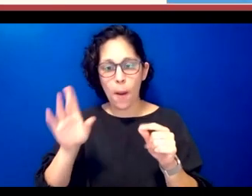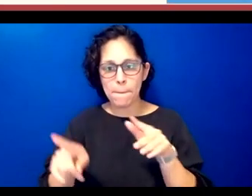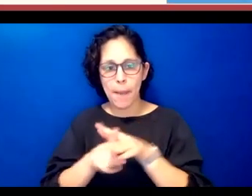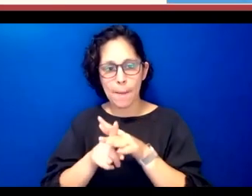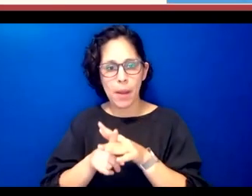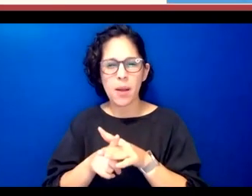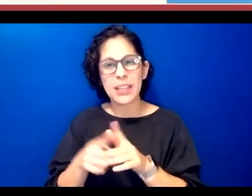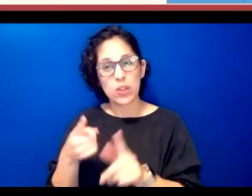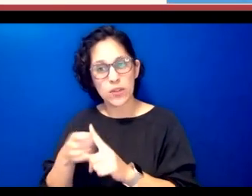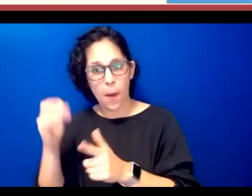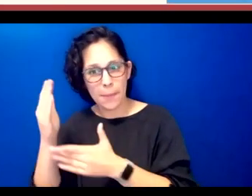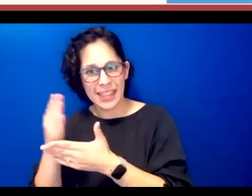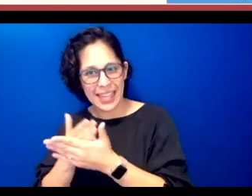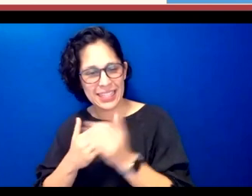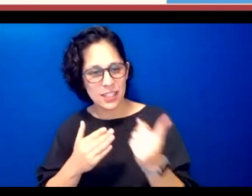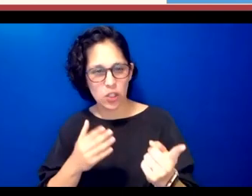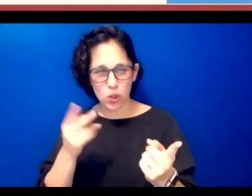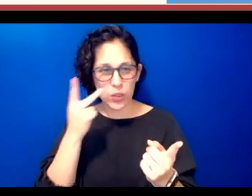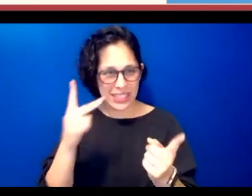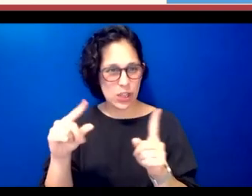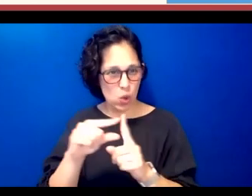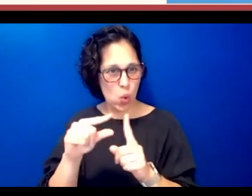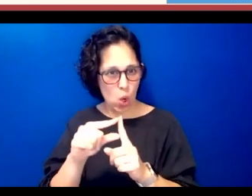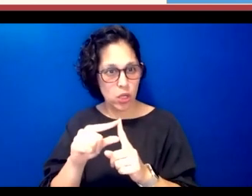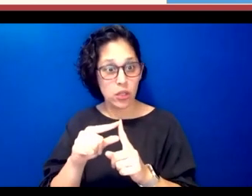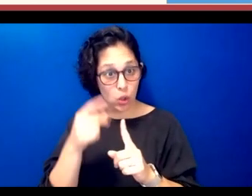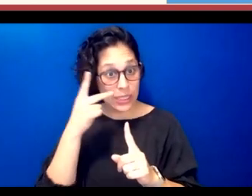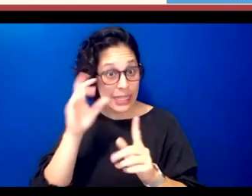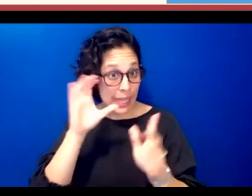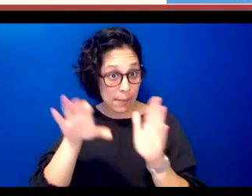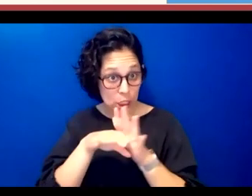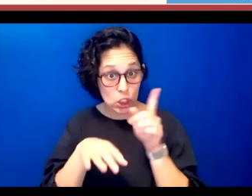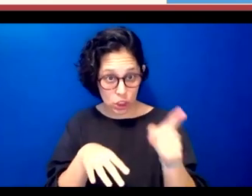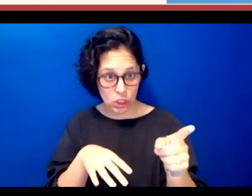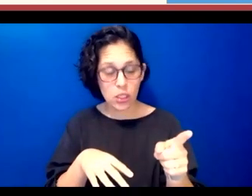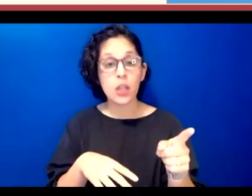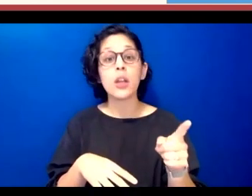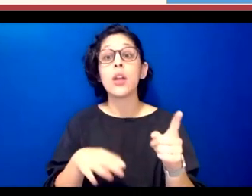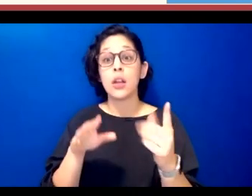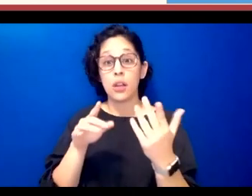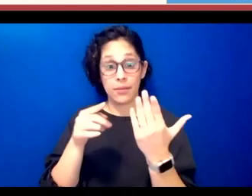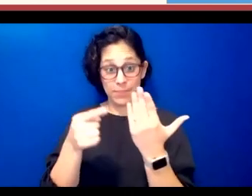is the word you see uh the image and the word and then you flip it and you get the translation